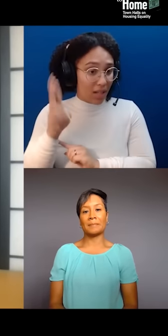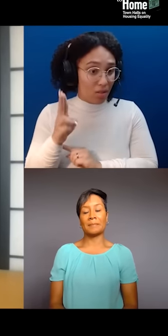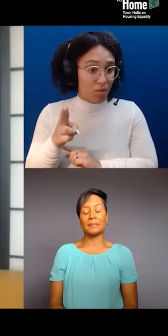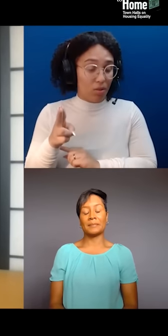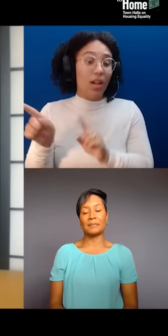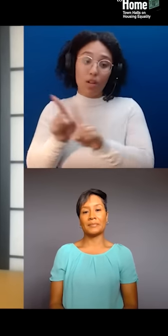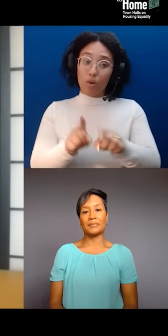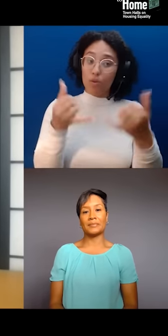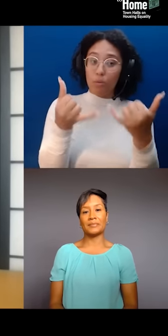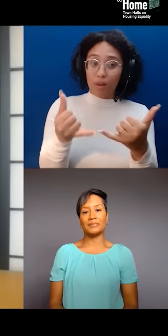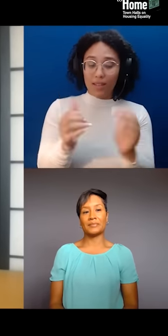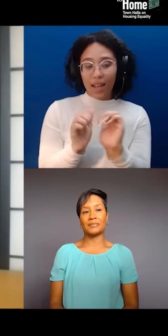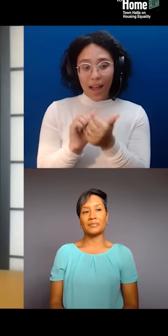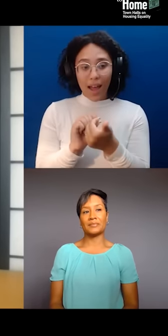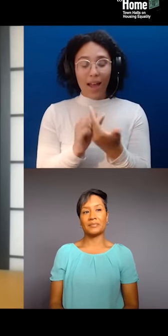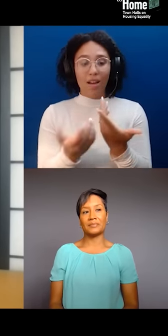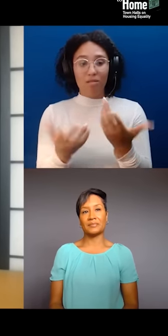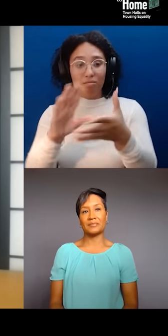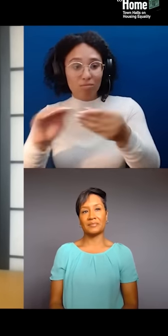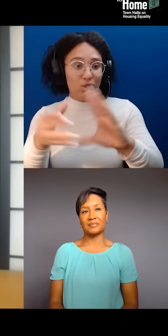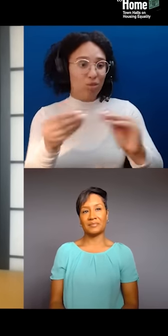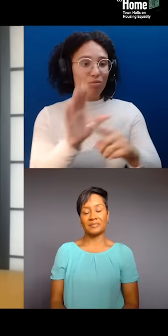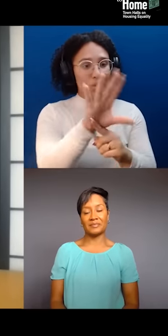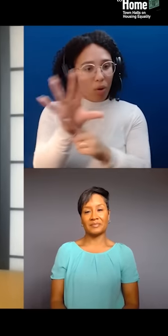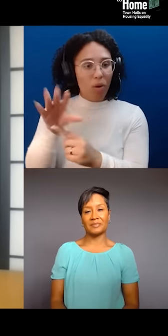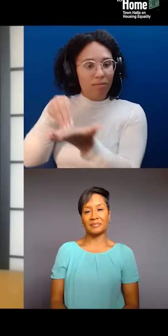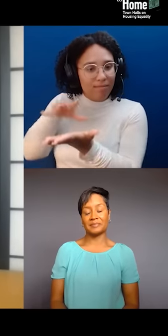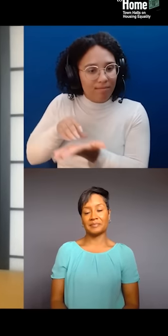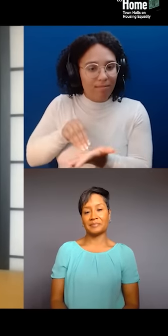within the five boroughs of New York City. People must be of Latin American